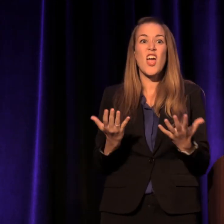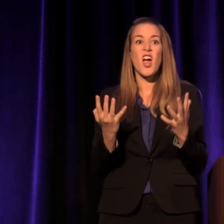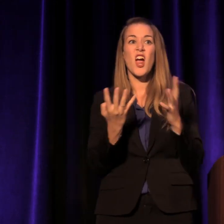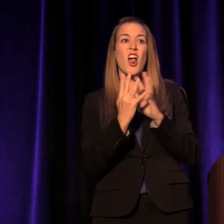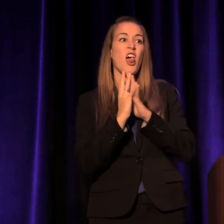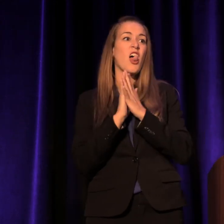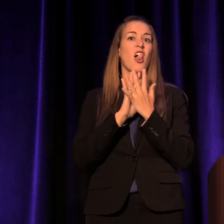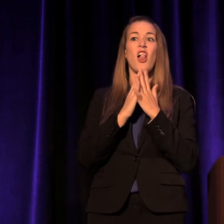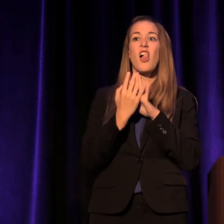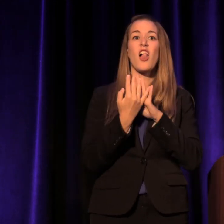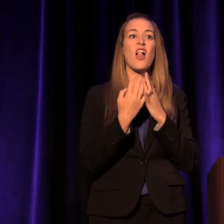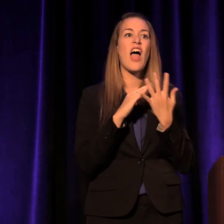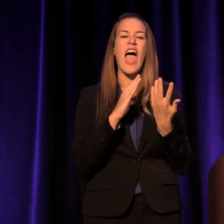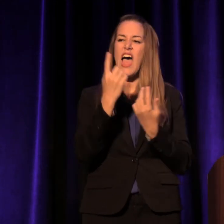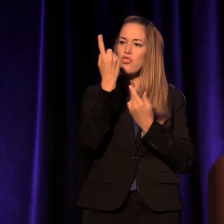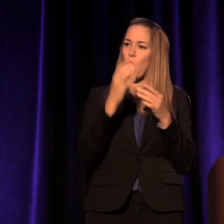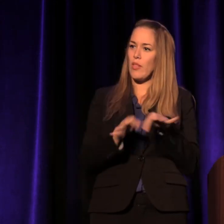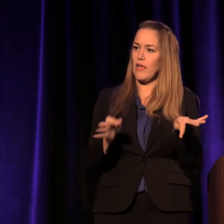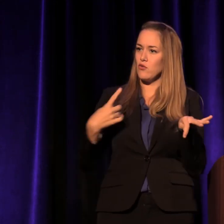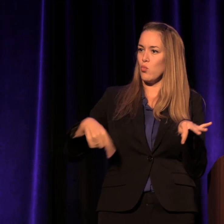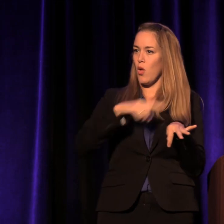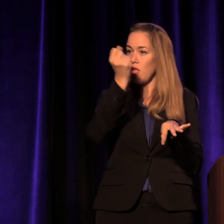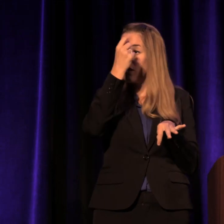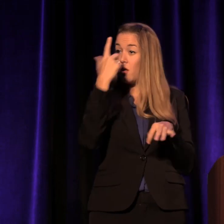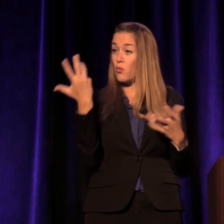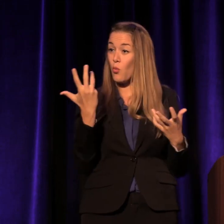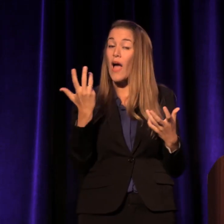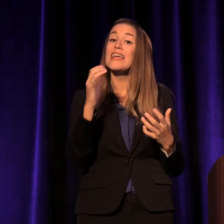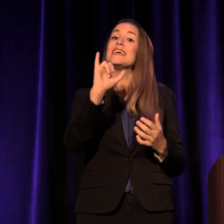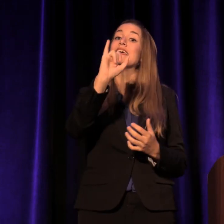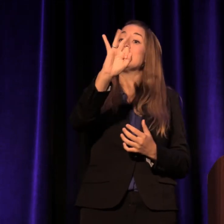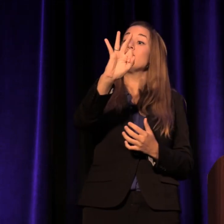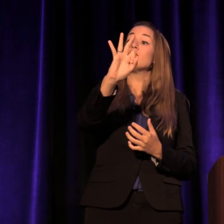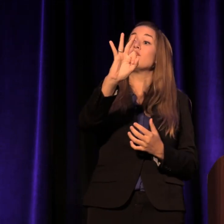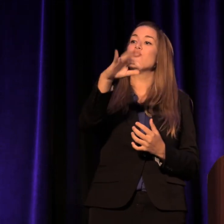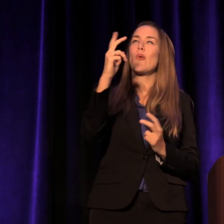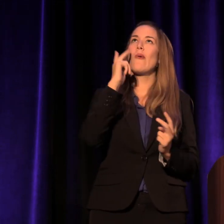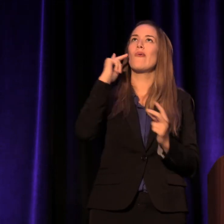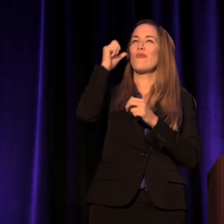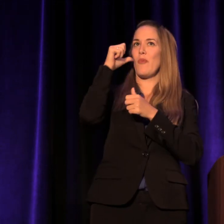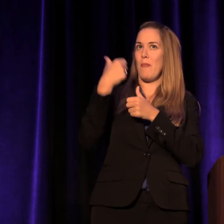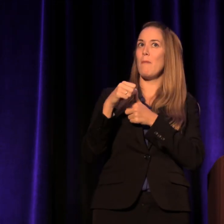and the one language we can all understand, if we remember, if we choose it,